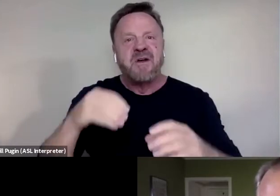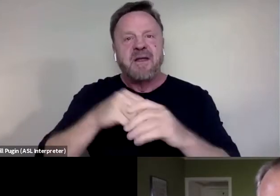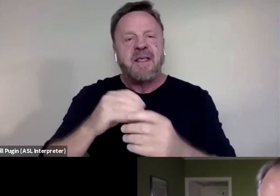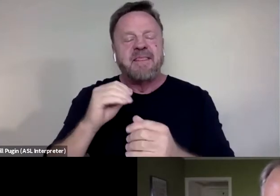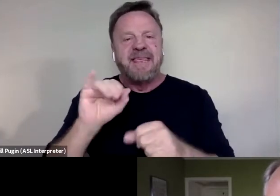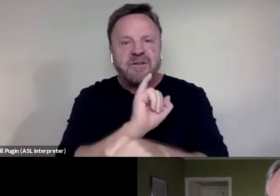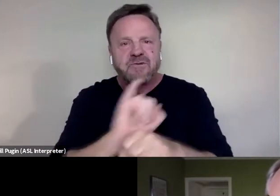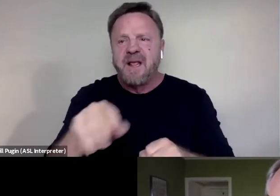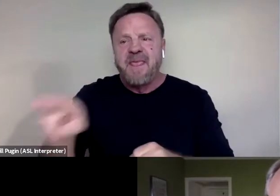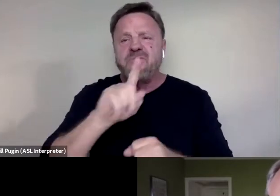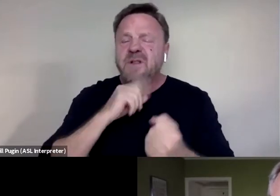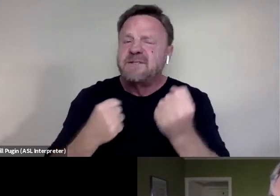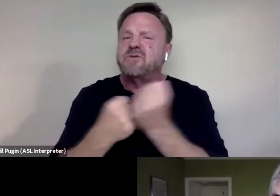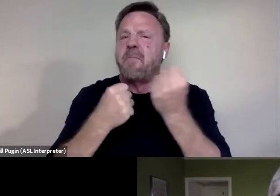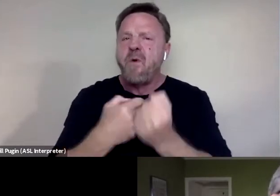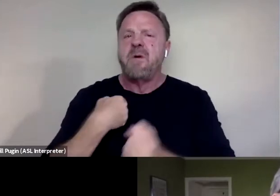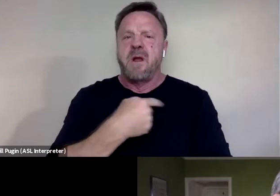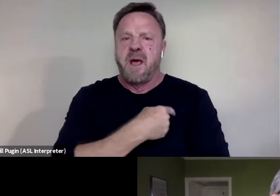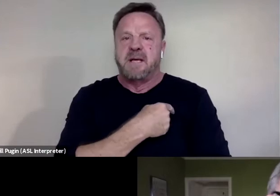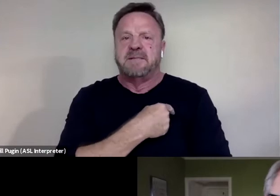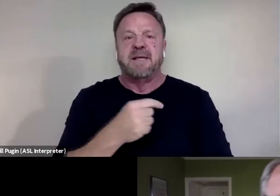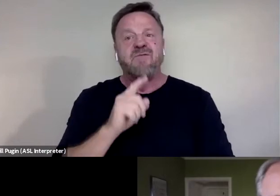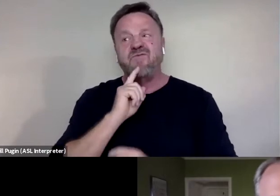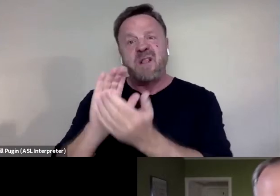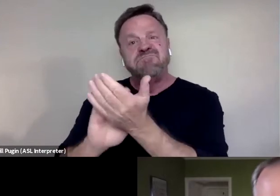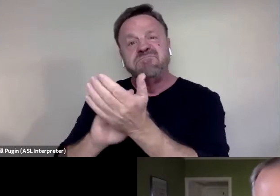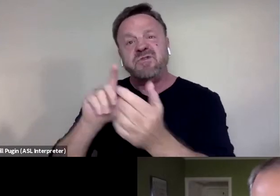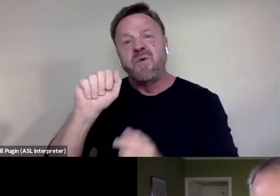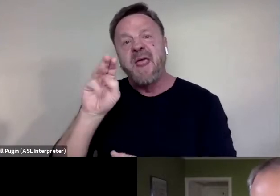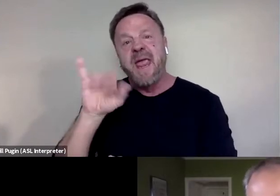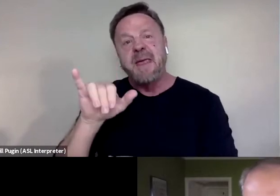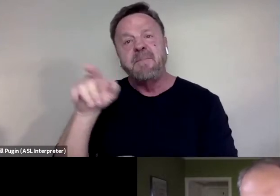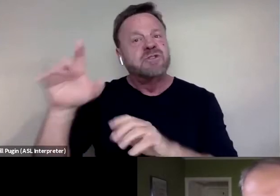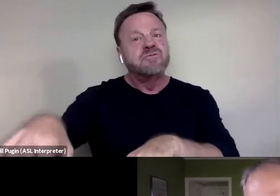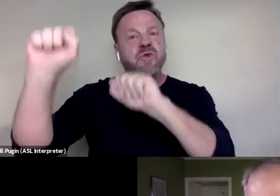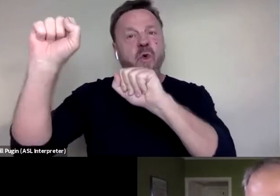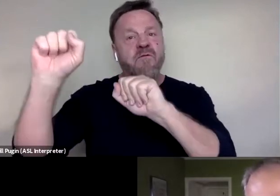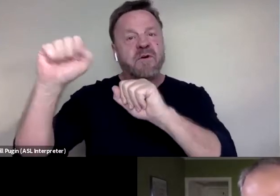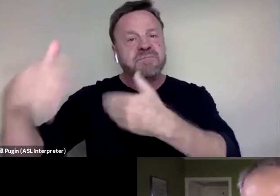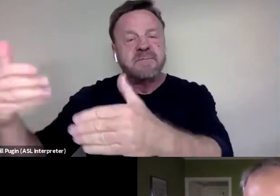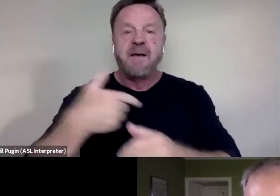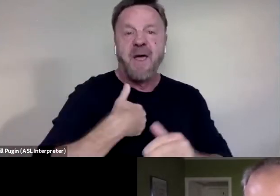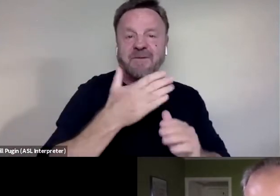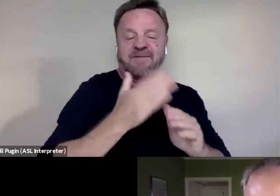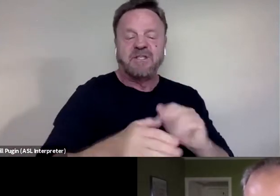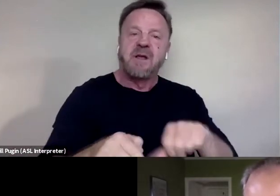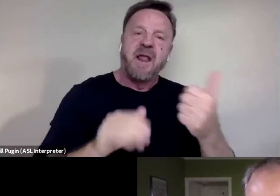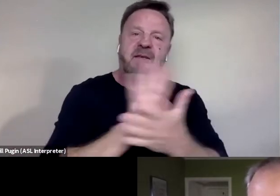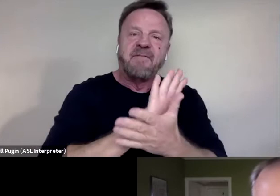And at this point, I have to hand it to Amy, she took it over. I was finishing another film called "The Bleeding Edge"